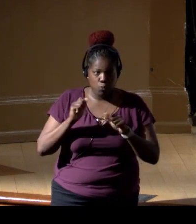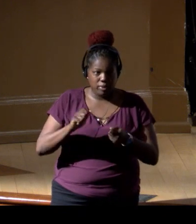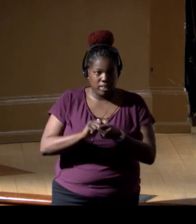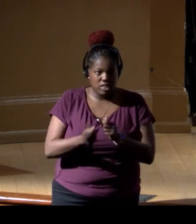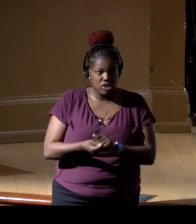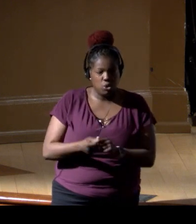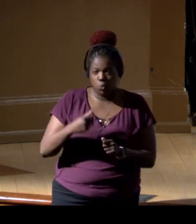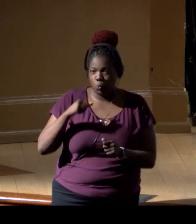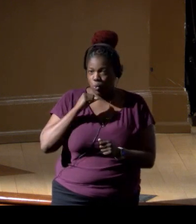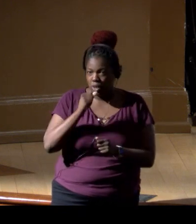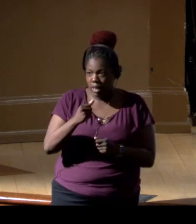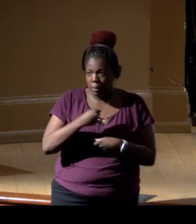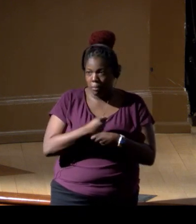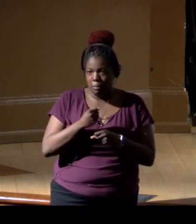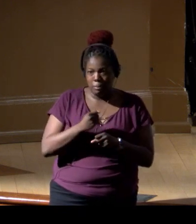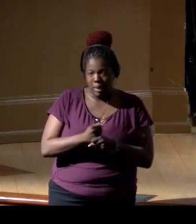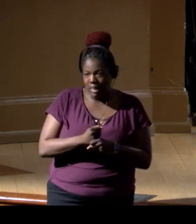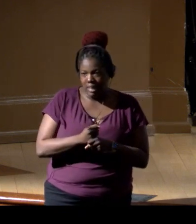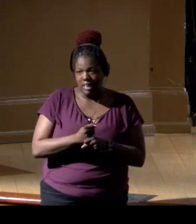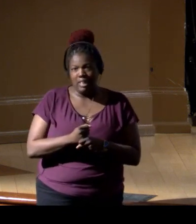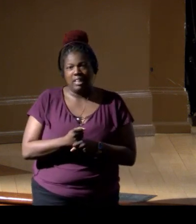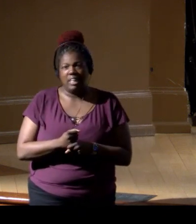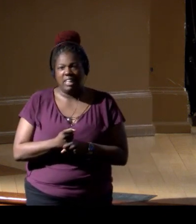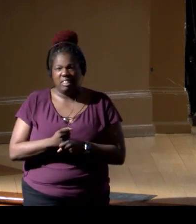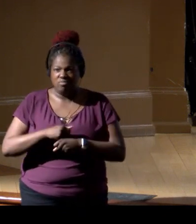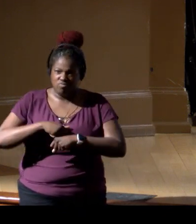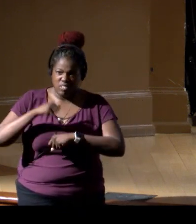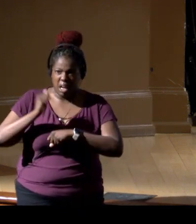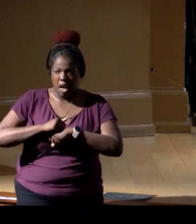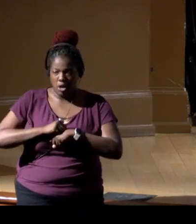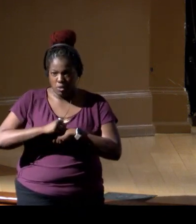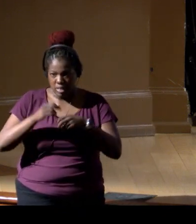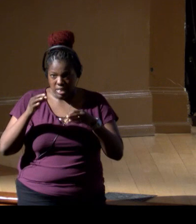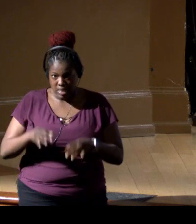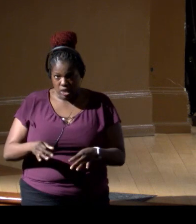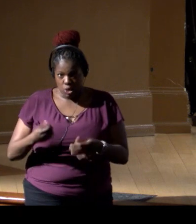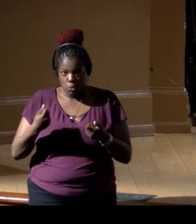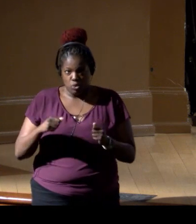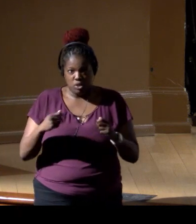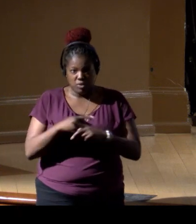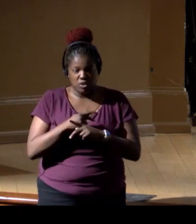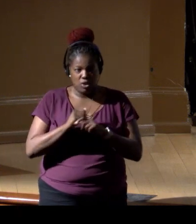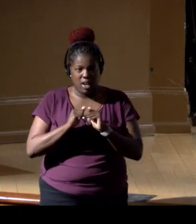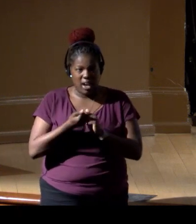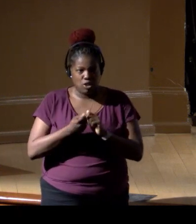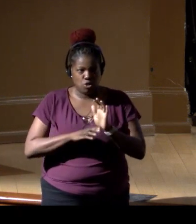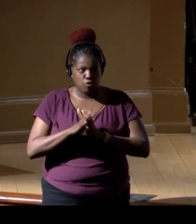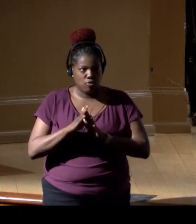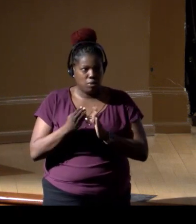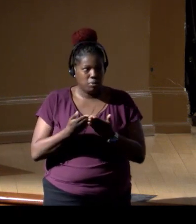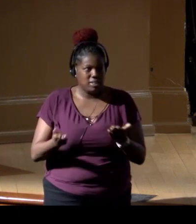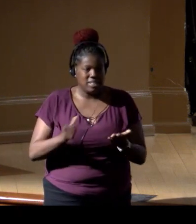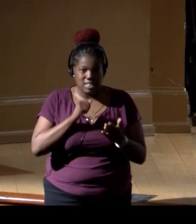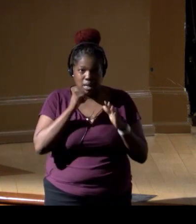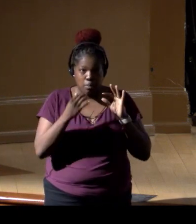We're not making irreversible decisions when we're trying to figure out how to scale these things. It's not perfect.